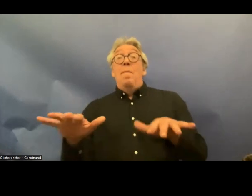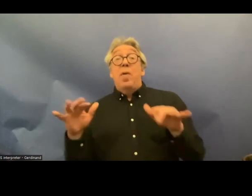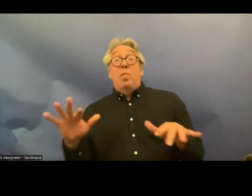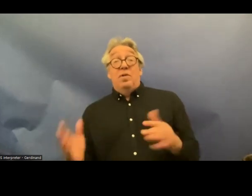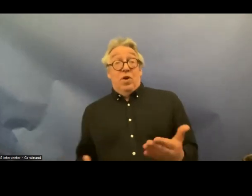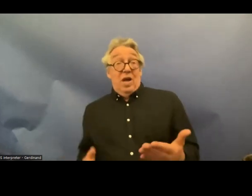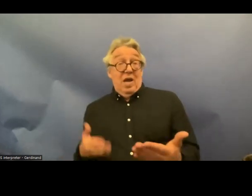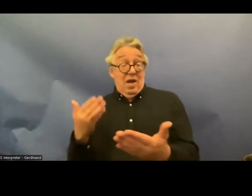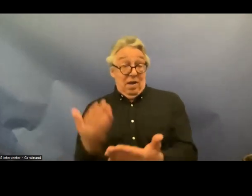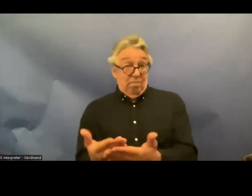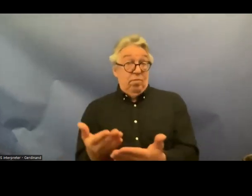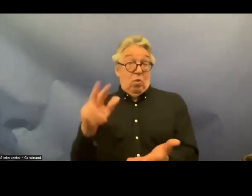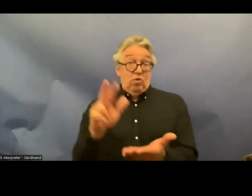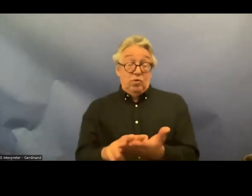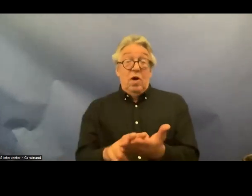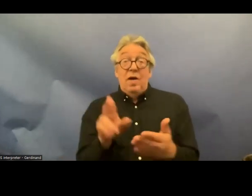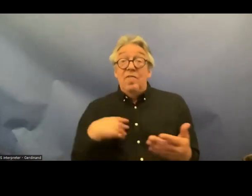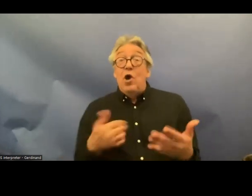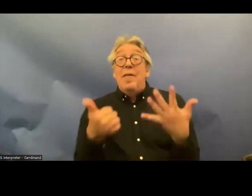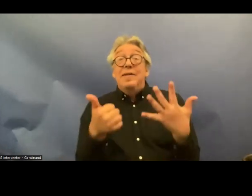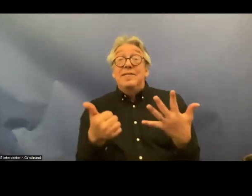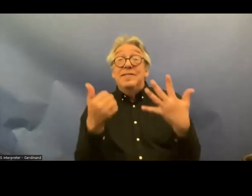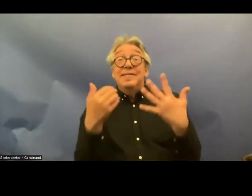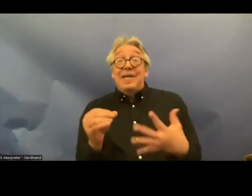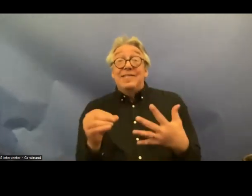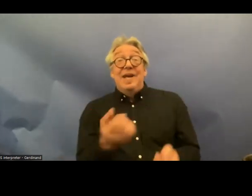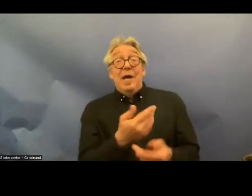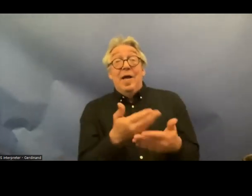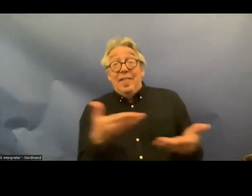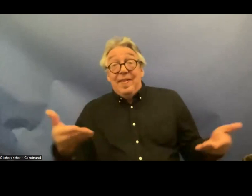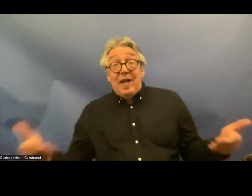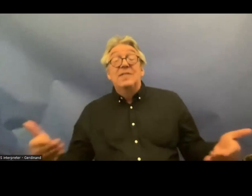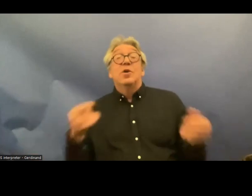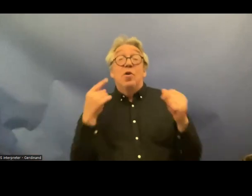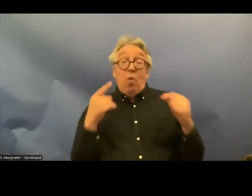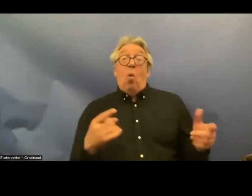this plan includes 60 actions to implement the provisions of the